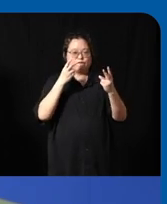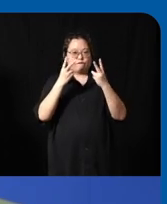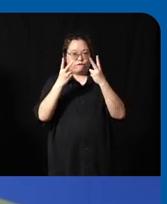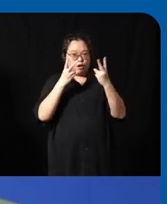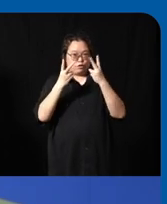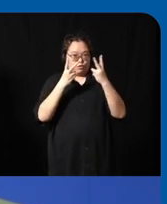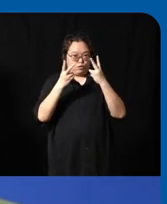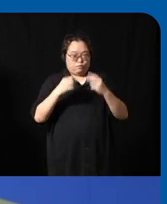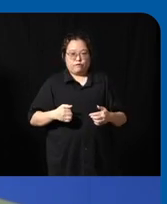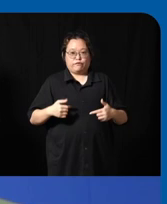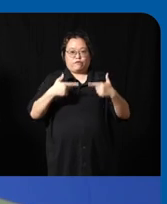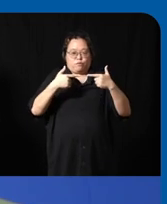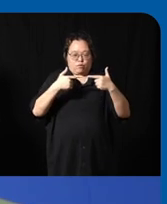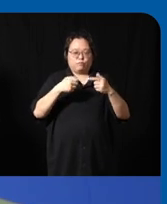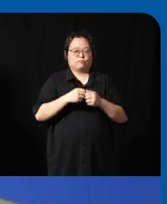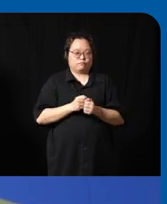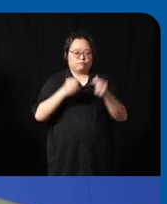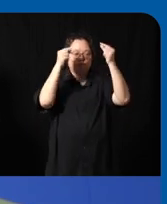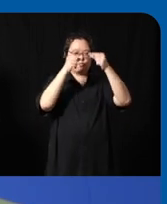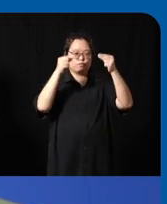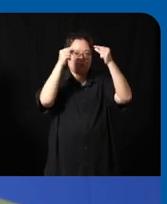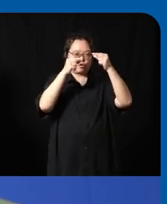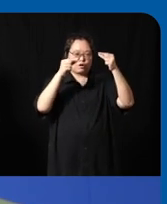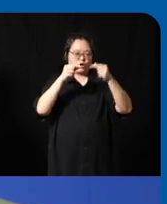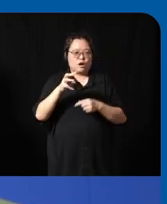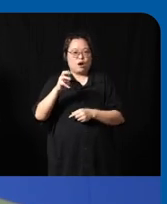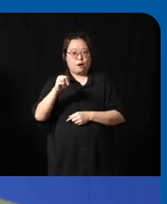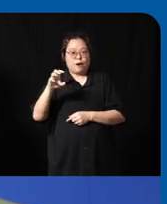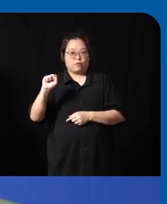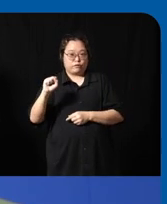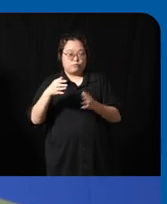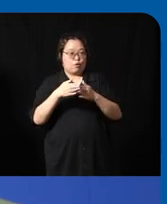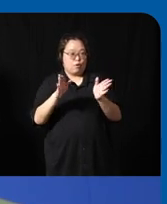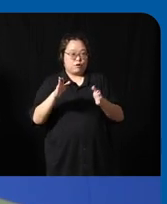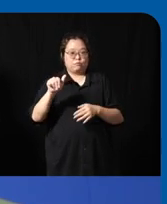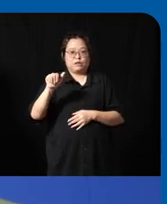I mean the way that Google and uh Microsoft now with open AI has done it is really collect data